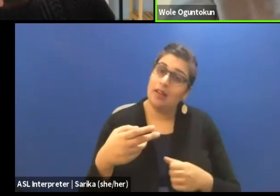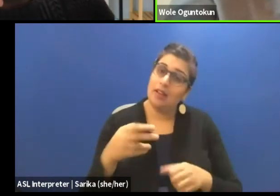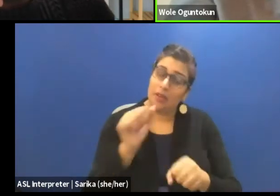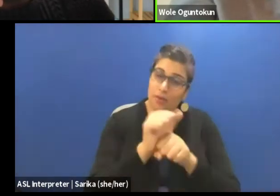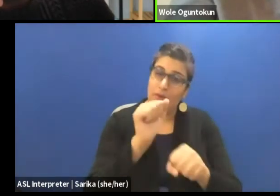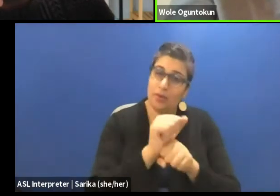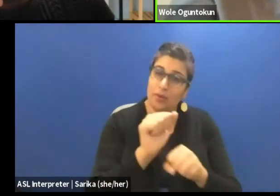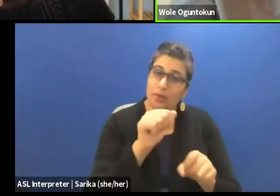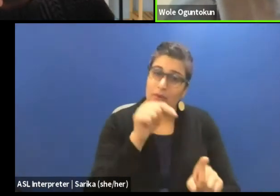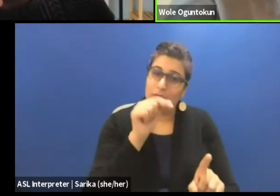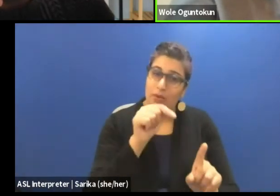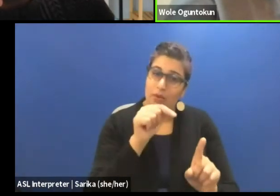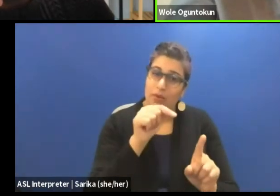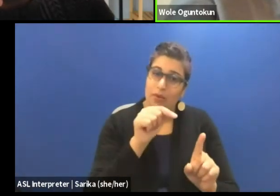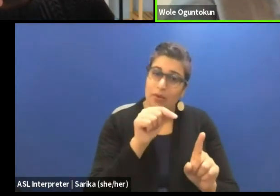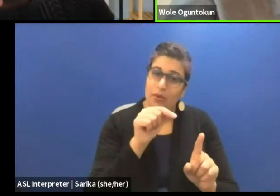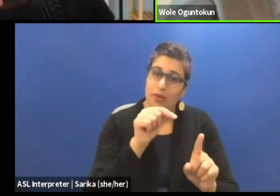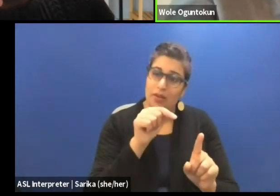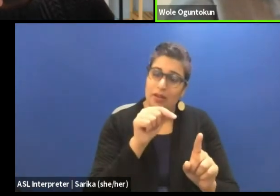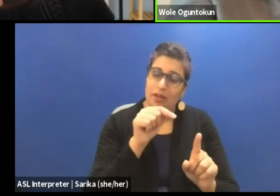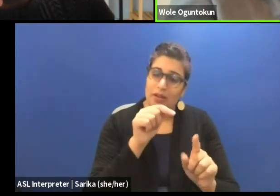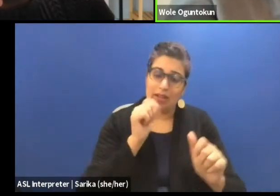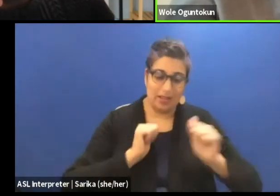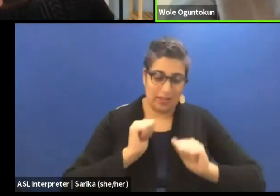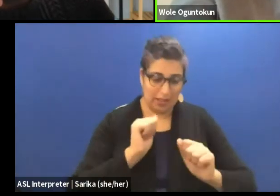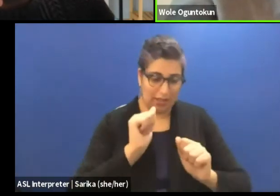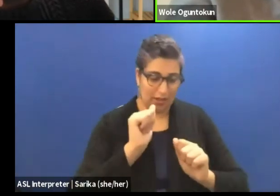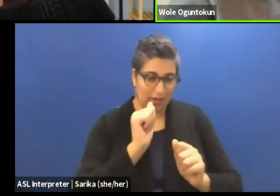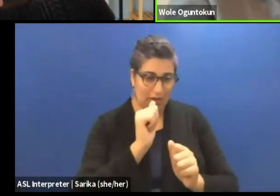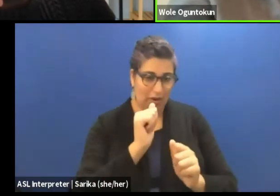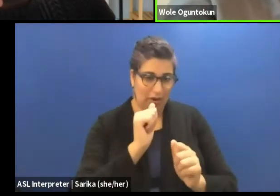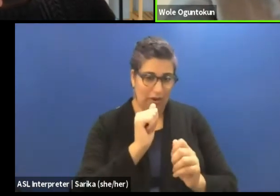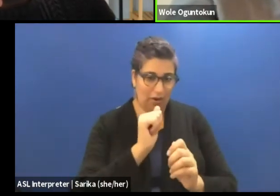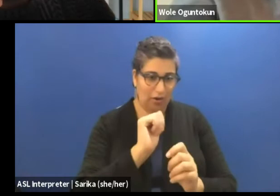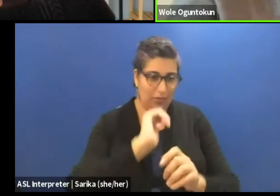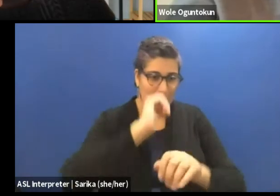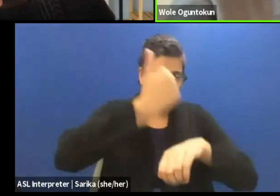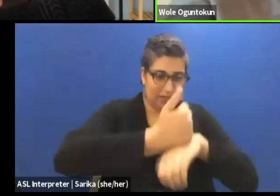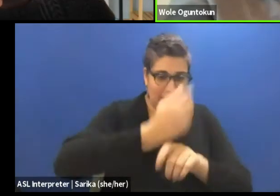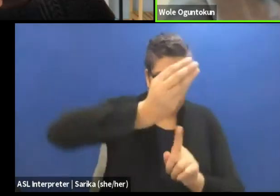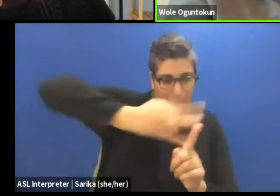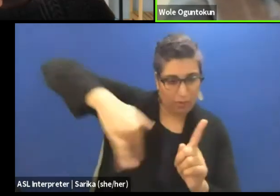putting a piece of theater in context whether socially, politically, culturally